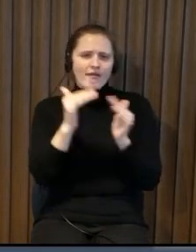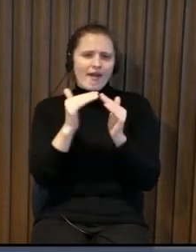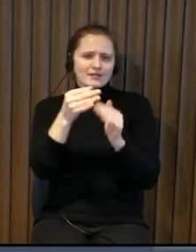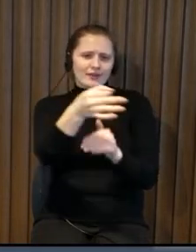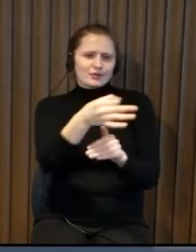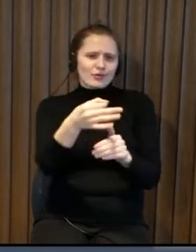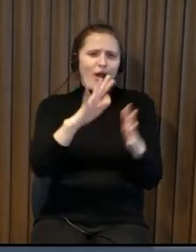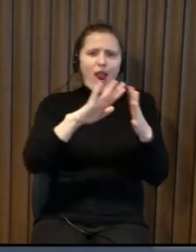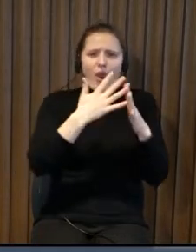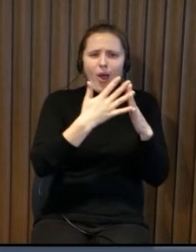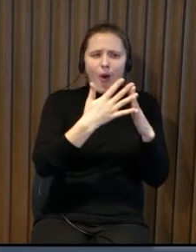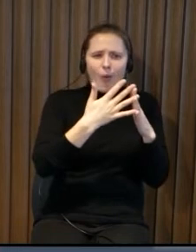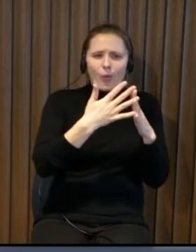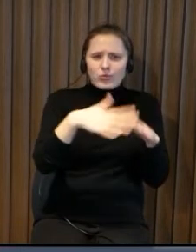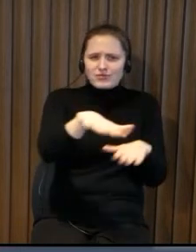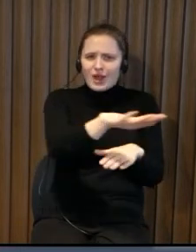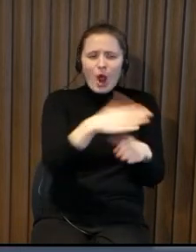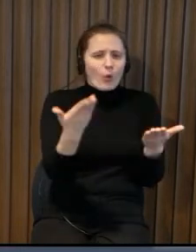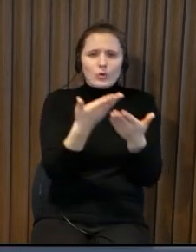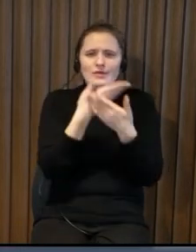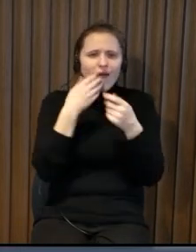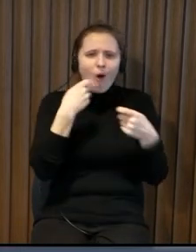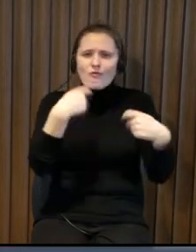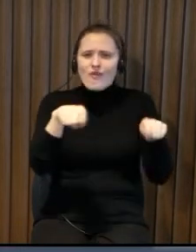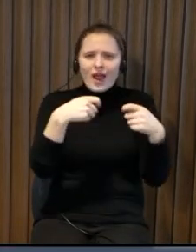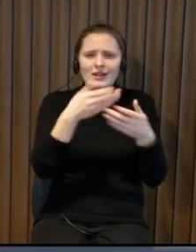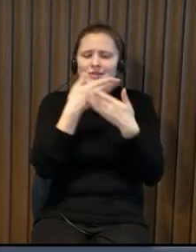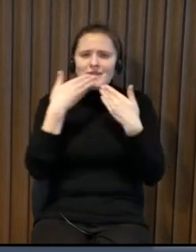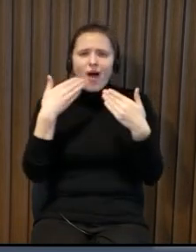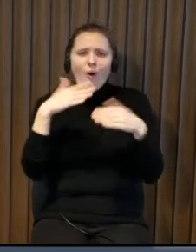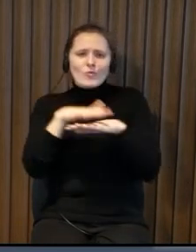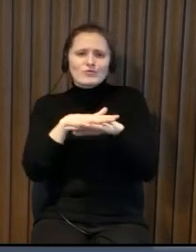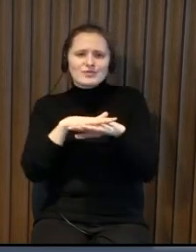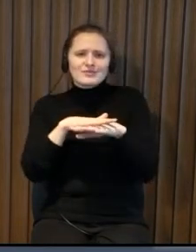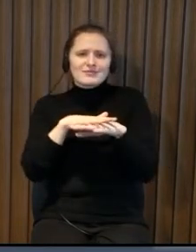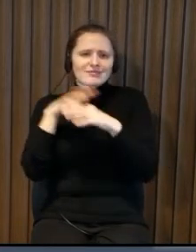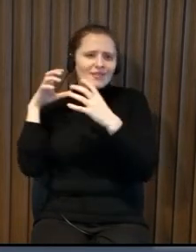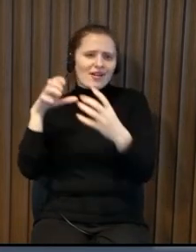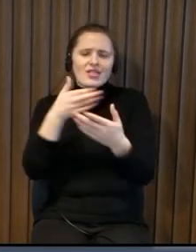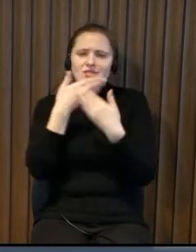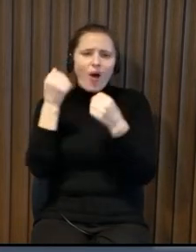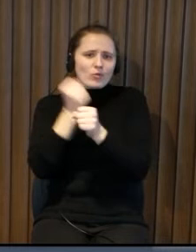are located somewhere in the rural territory where there is no shop no public transport no